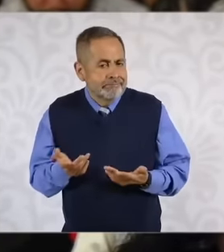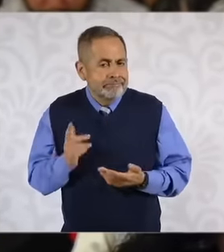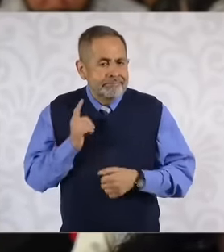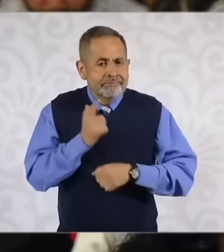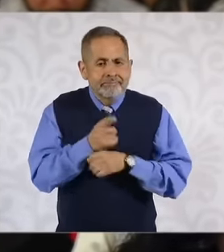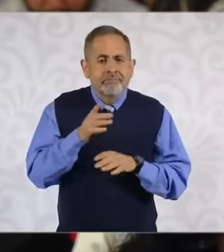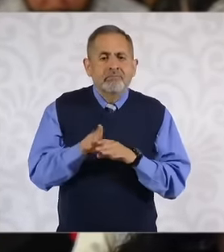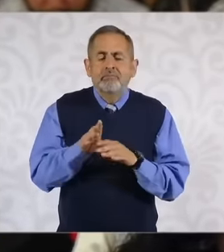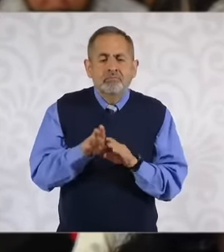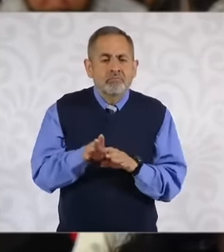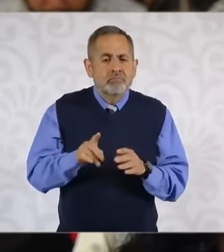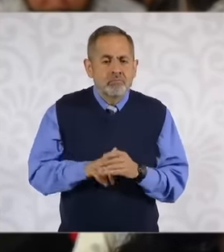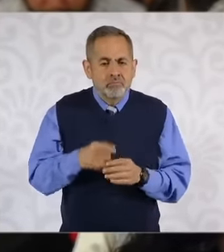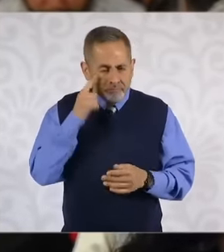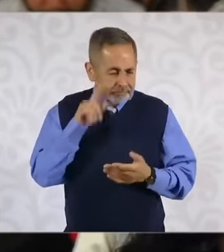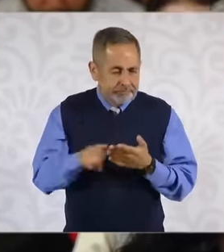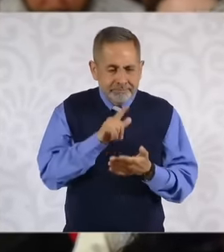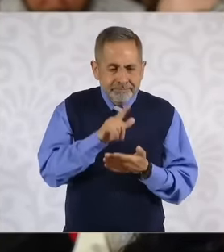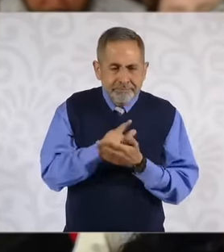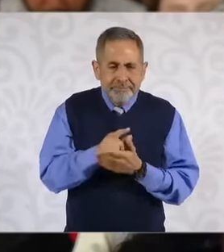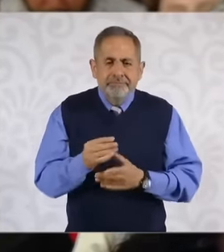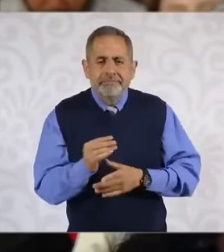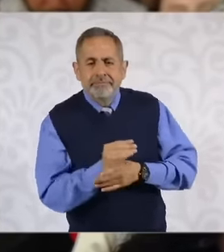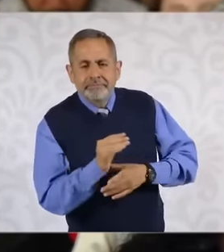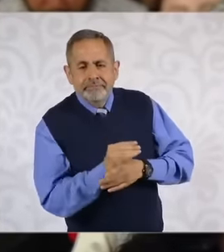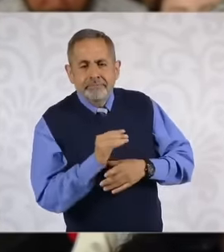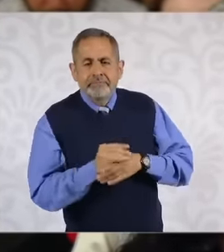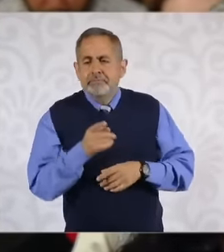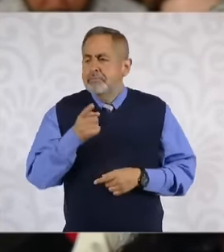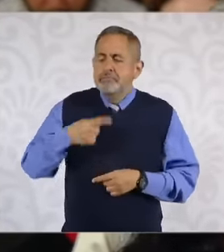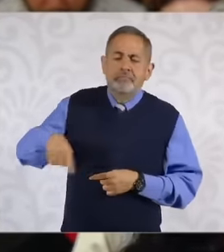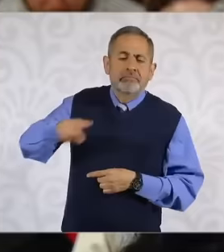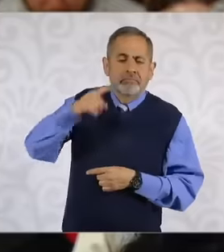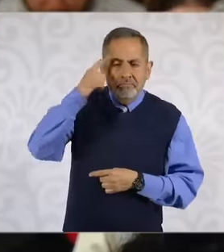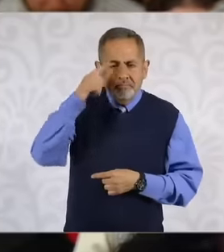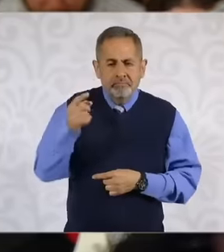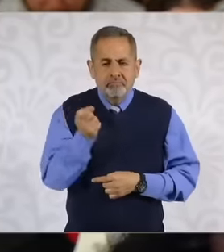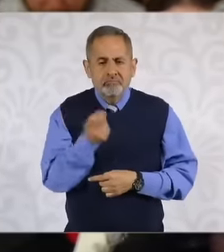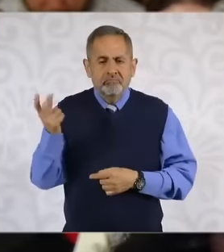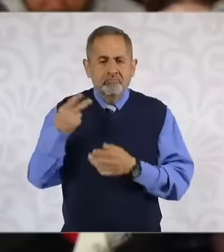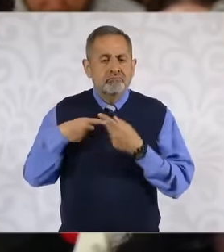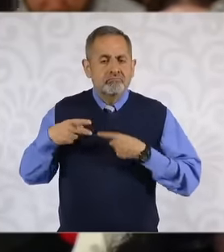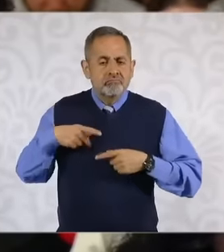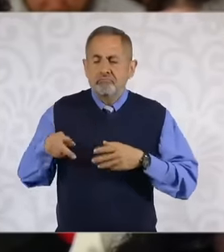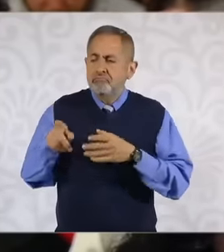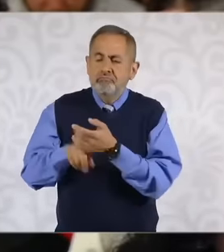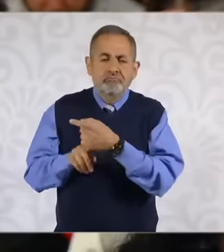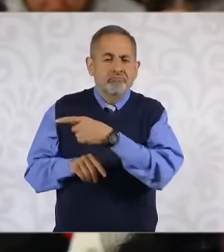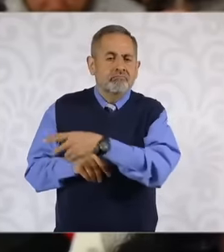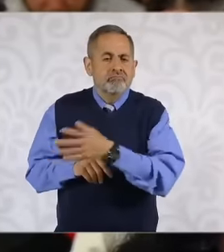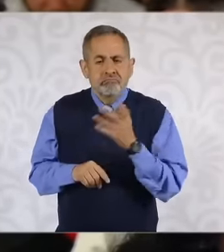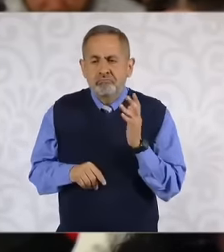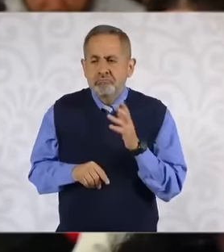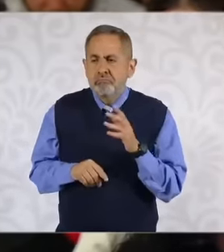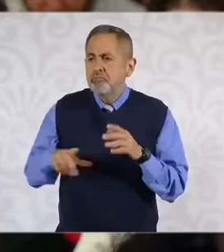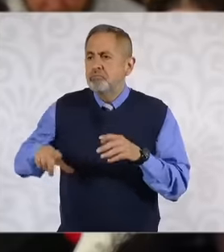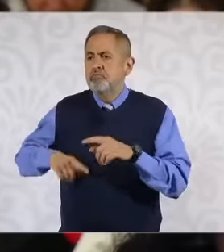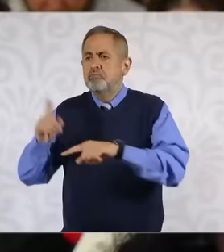lock on the law to be able to this Eh well get people out of the government without the